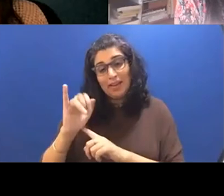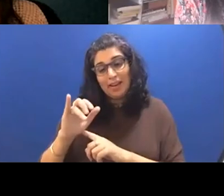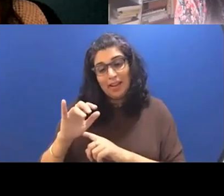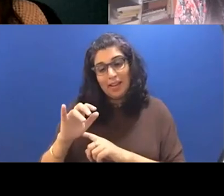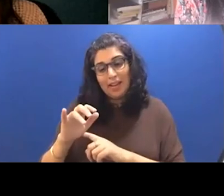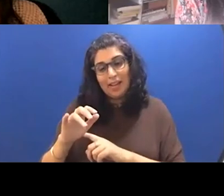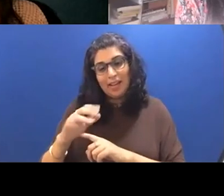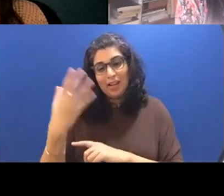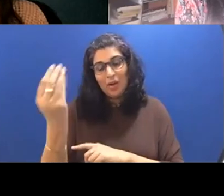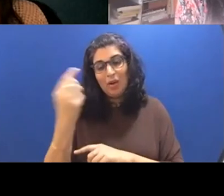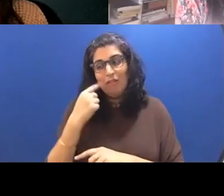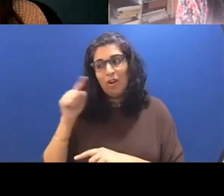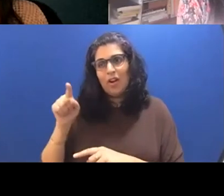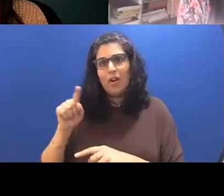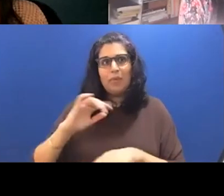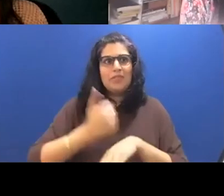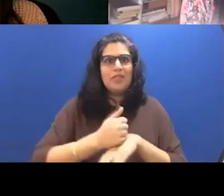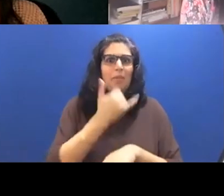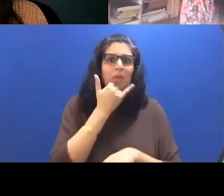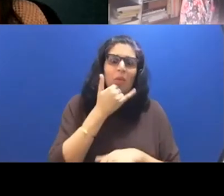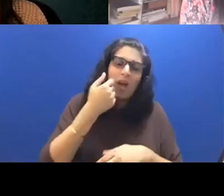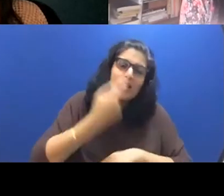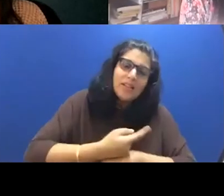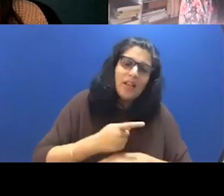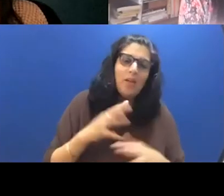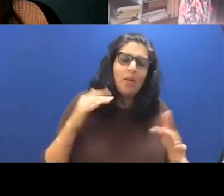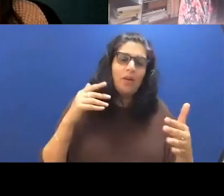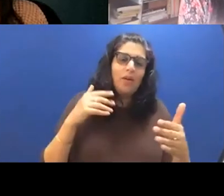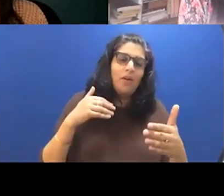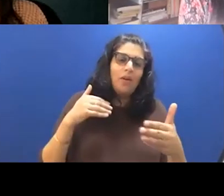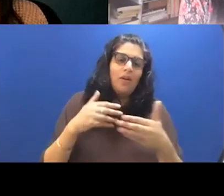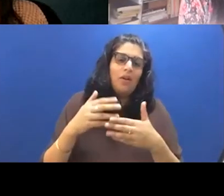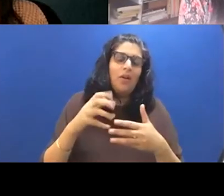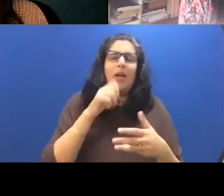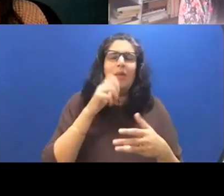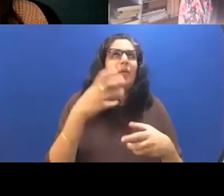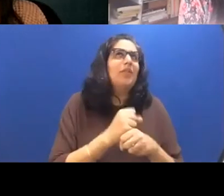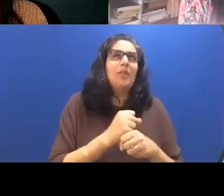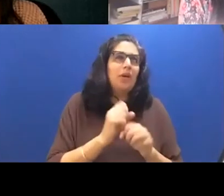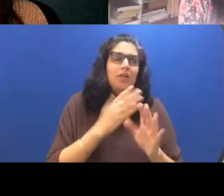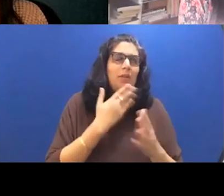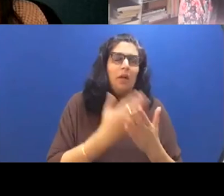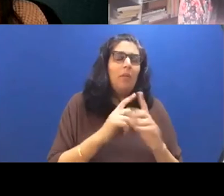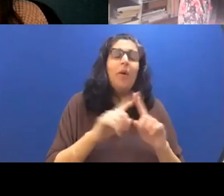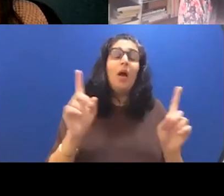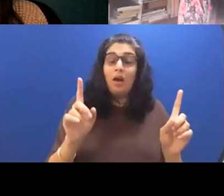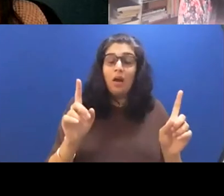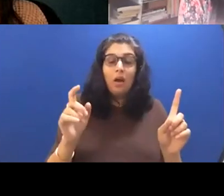And that's the end towards the end of it not really summarizing very well. But at the end